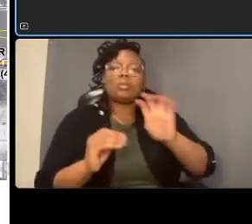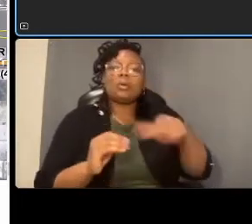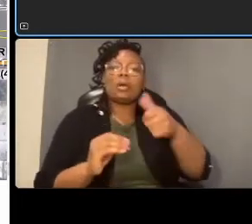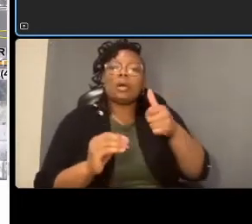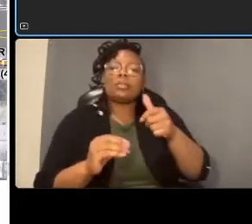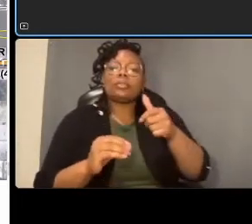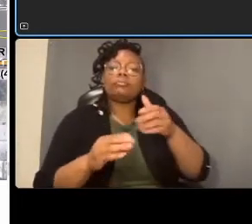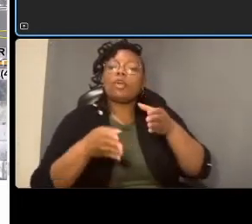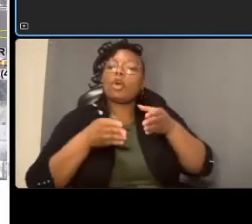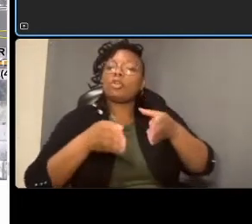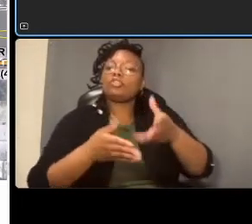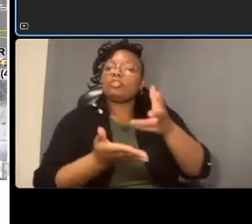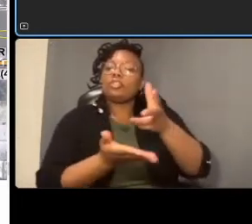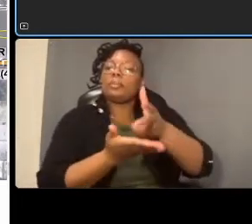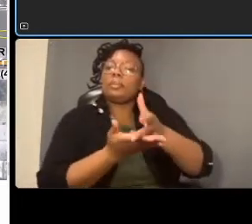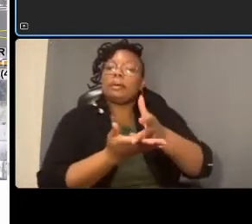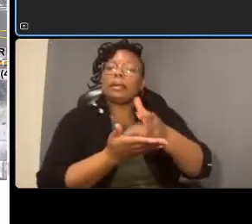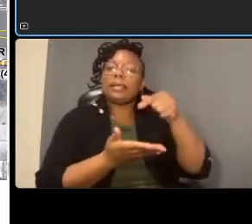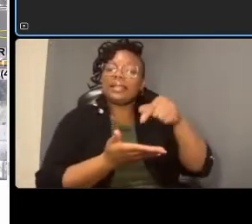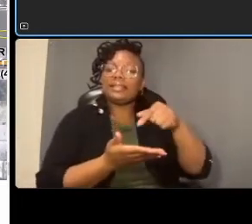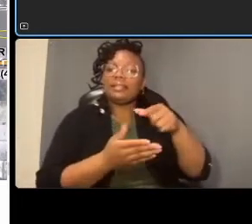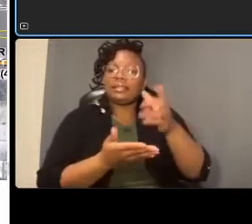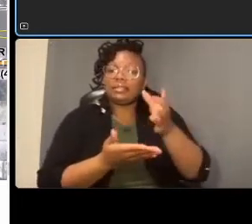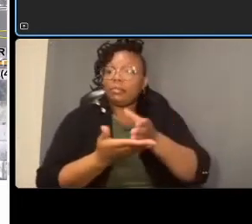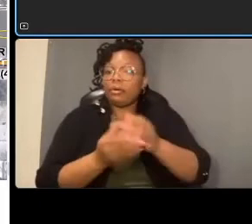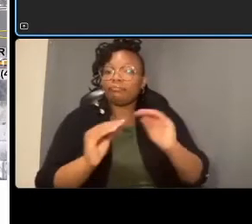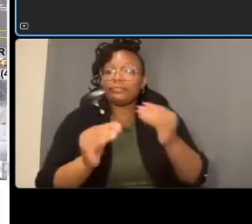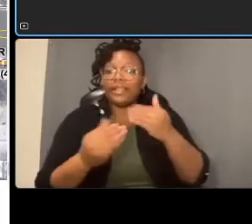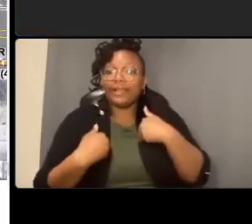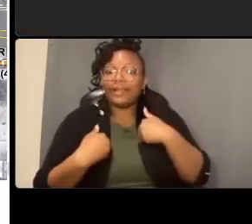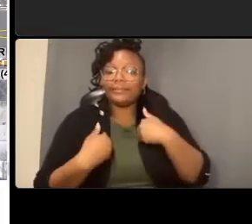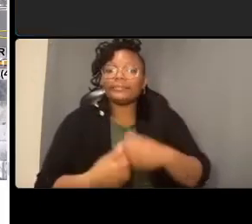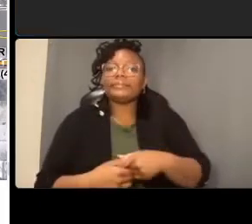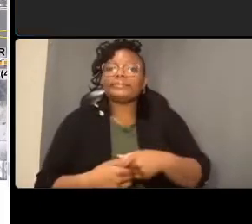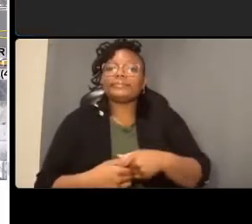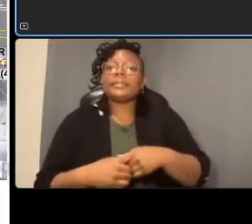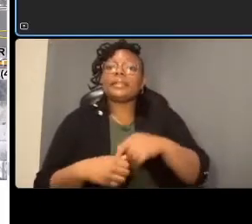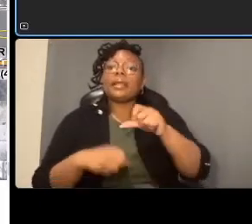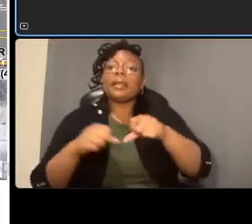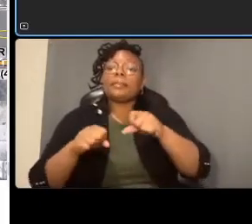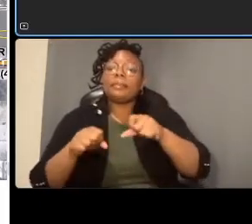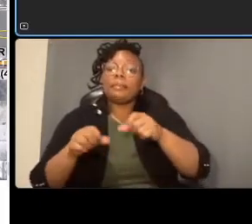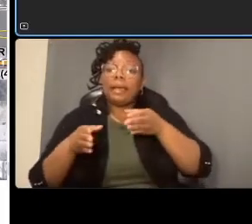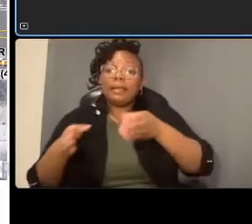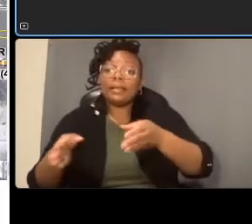bike lanes and buffers same as the other segments uh five plus four